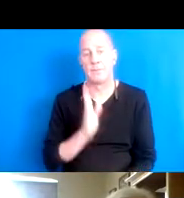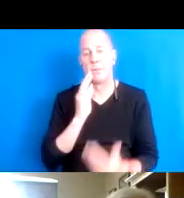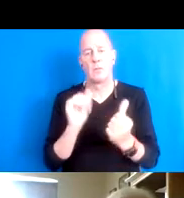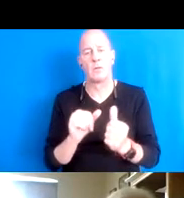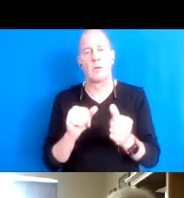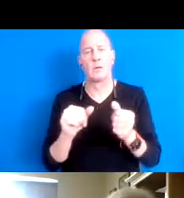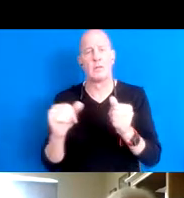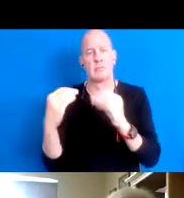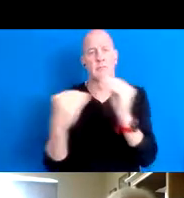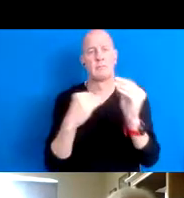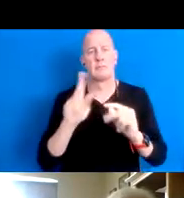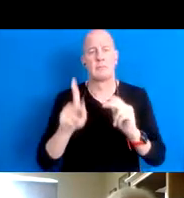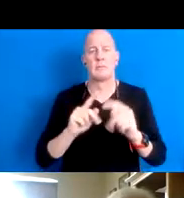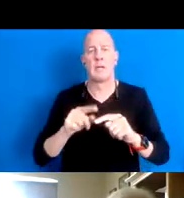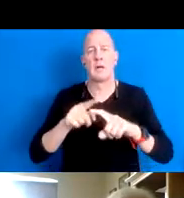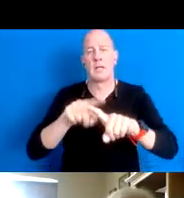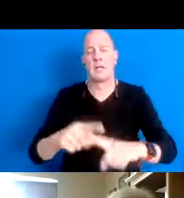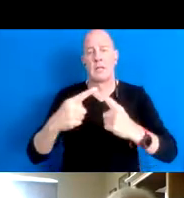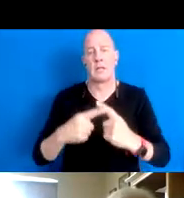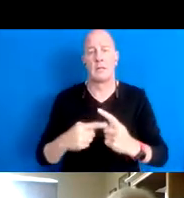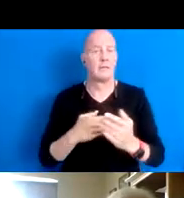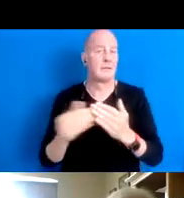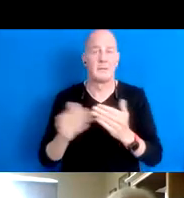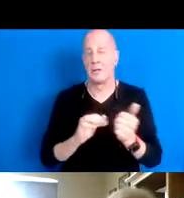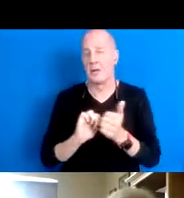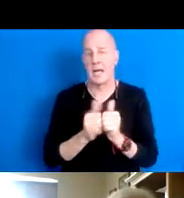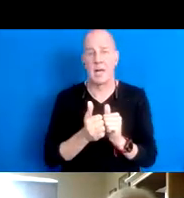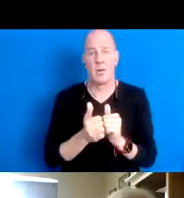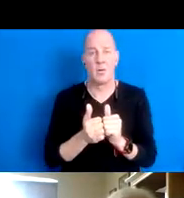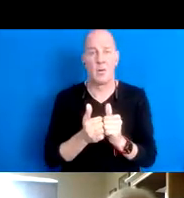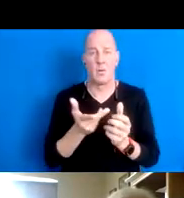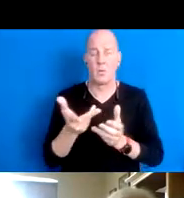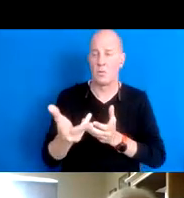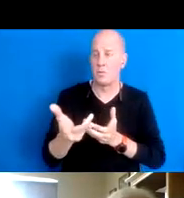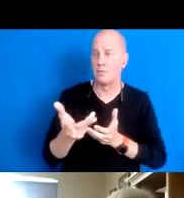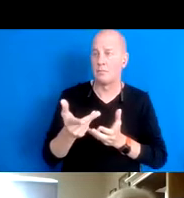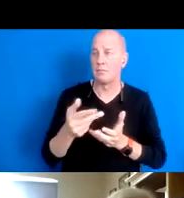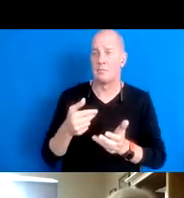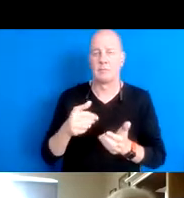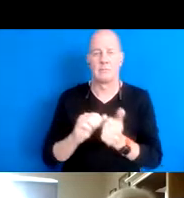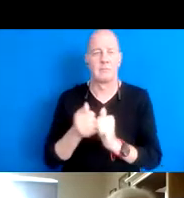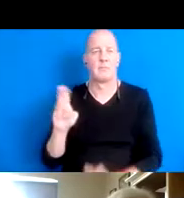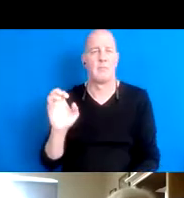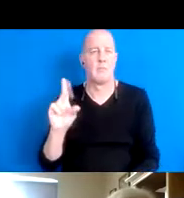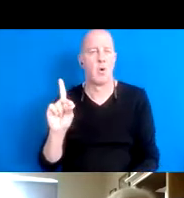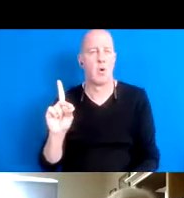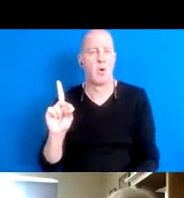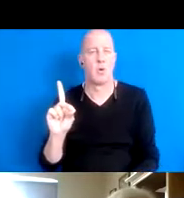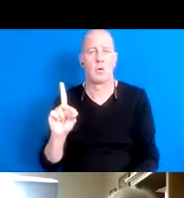no matter how 15:41:09 how bold and, and in charge.